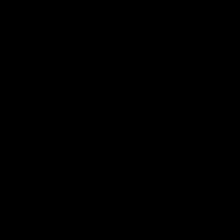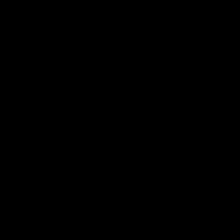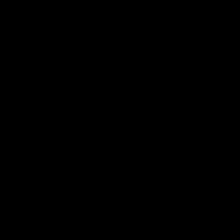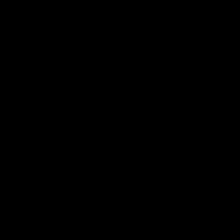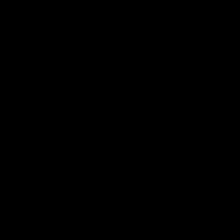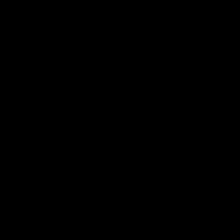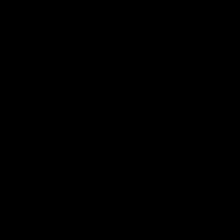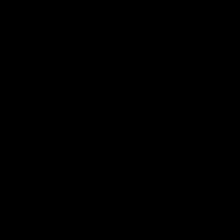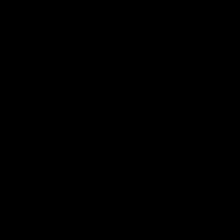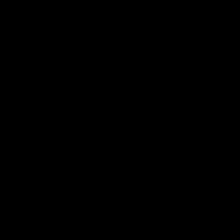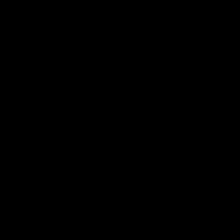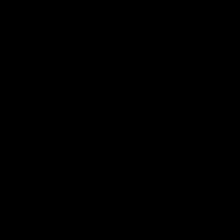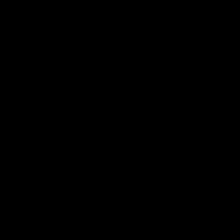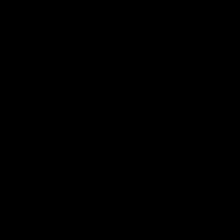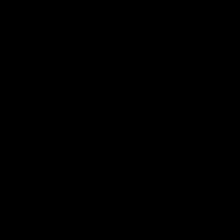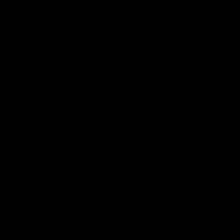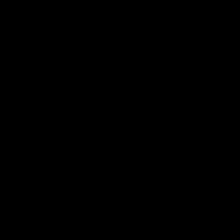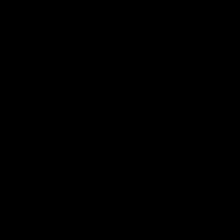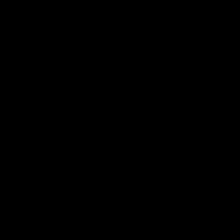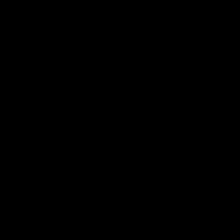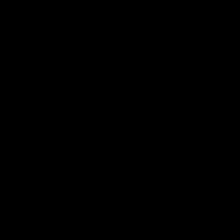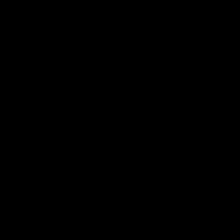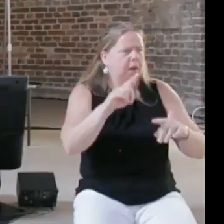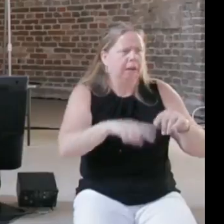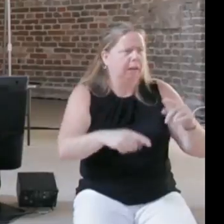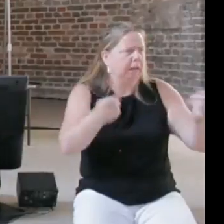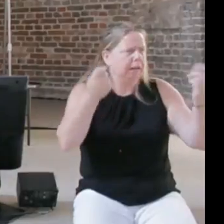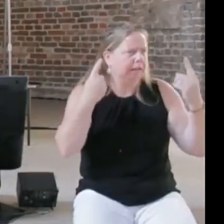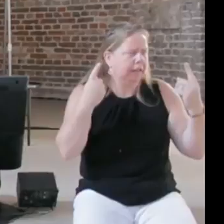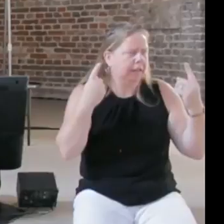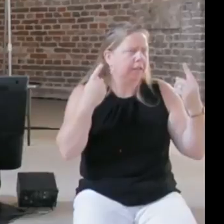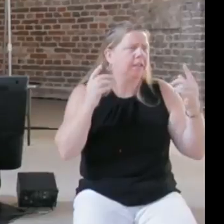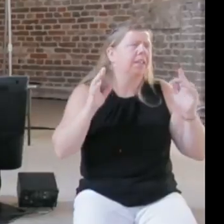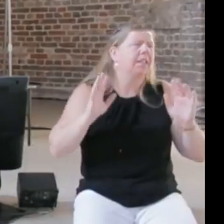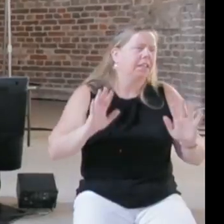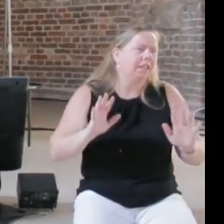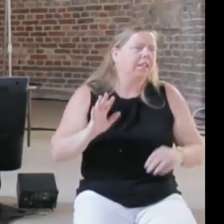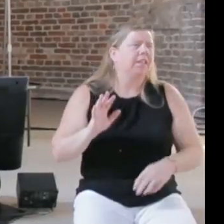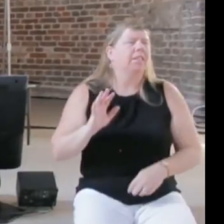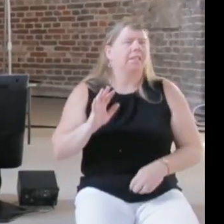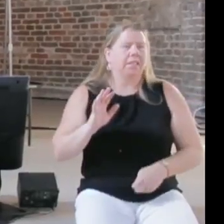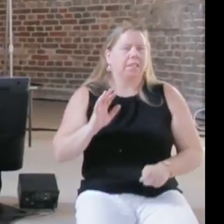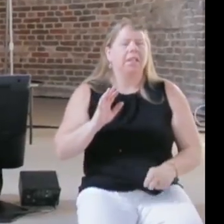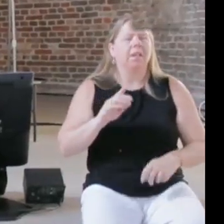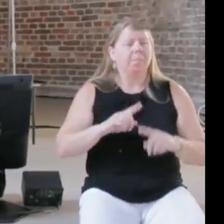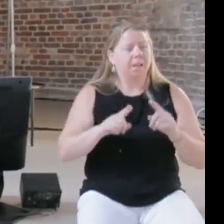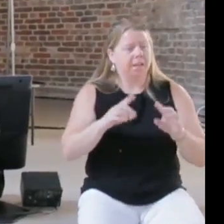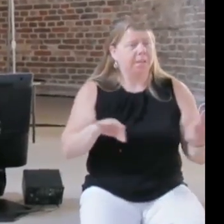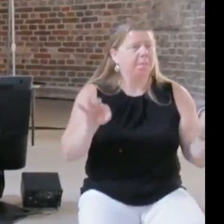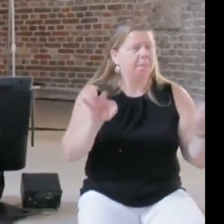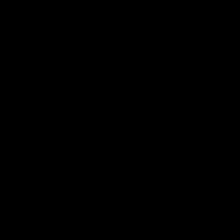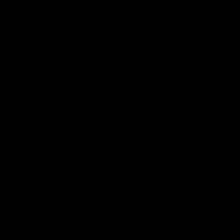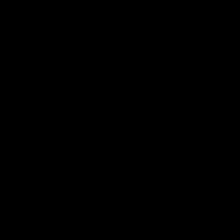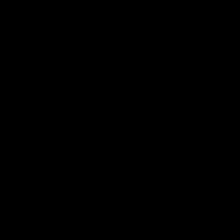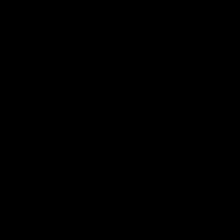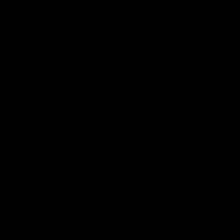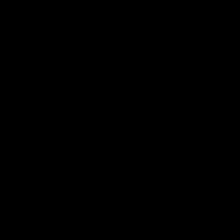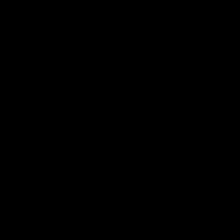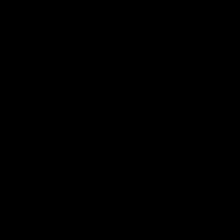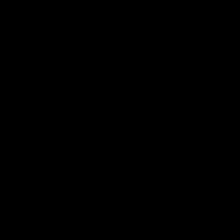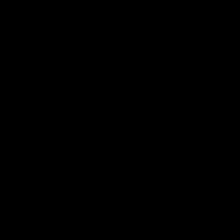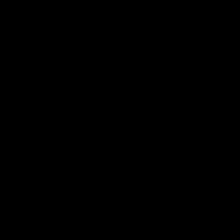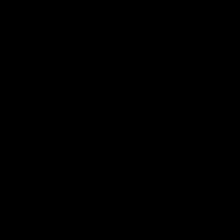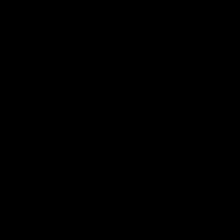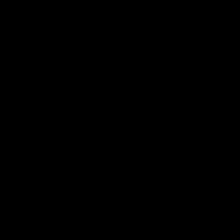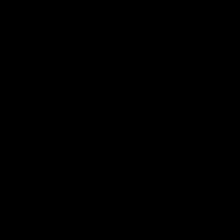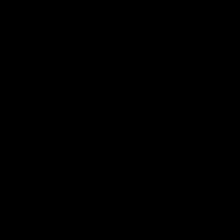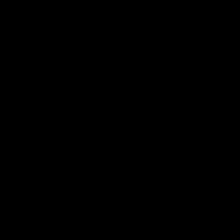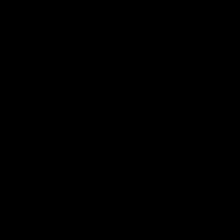of code, how should I, then it needs science education and art to the complexity and something